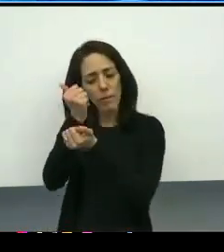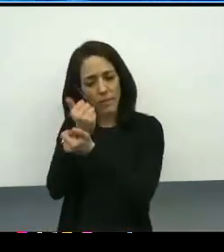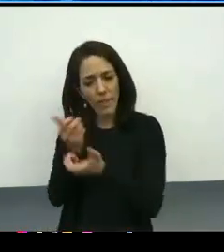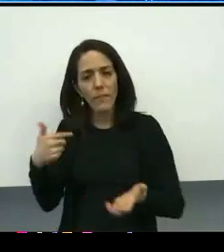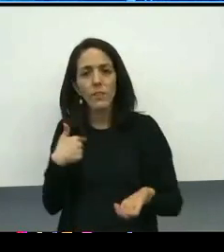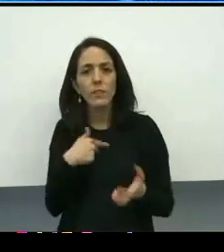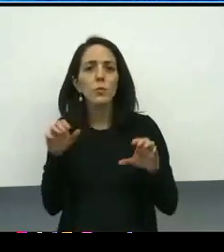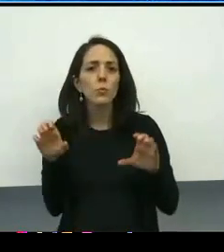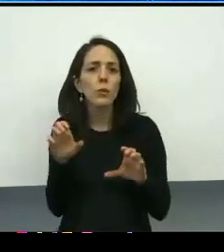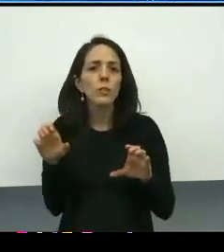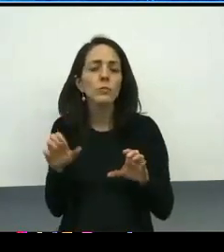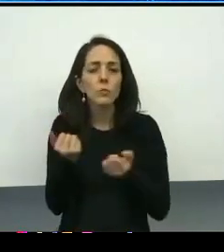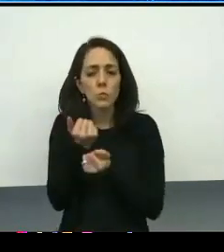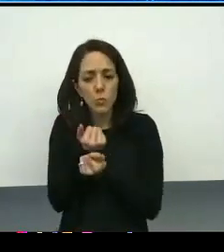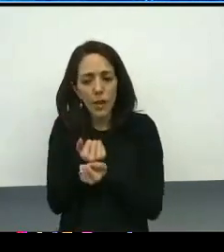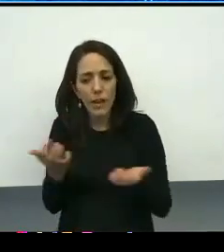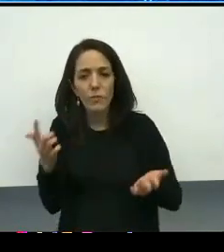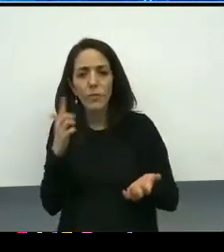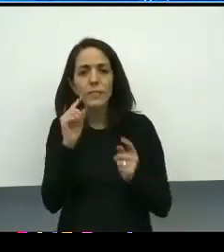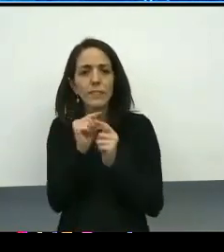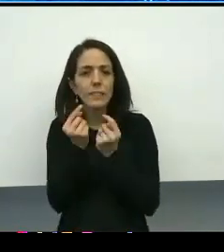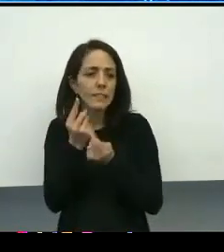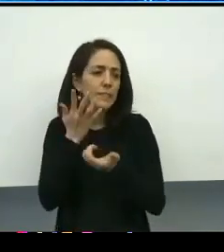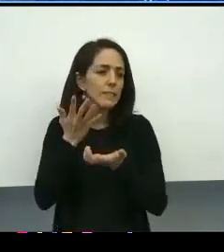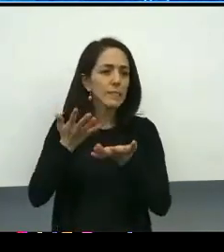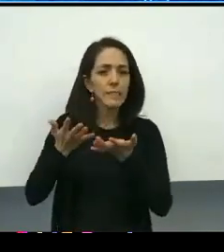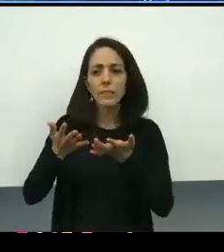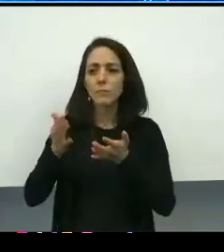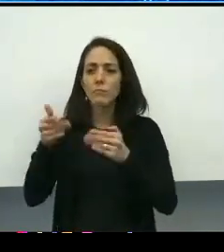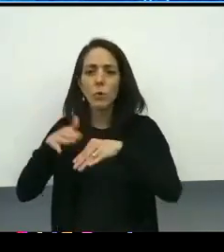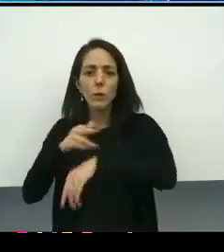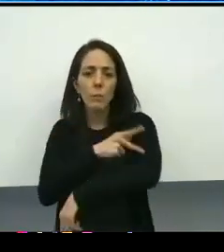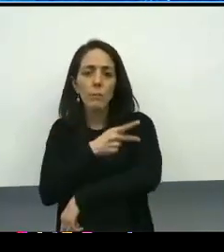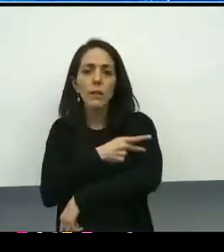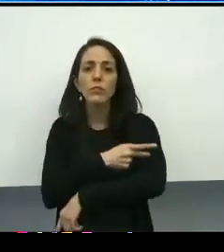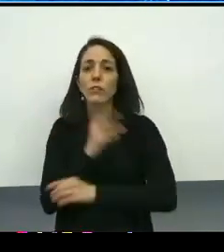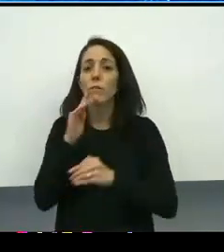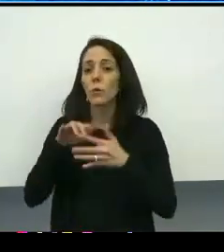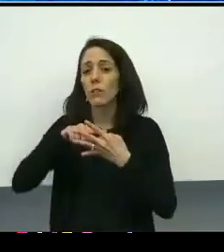for all members of our community. And like any good process,